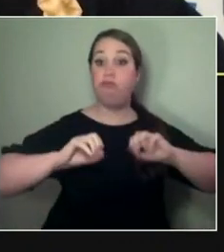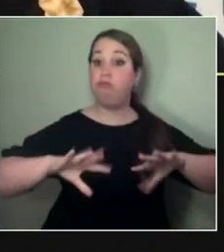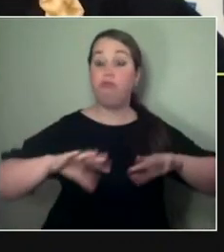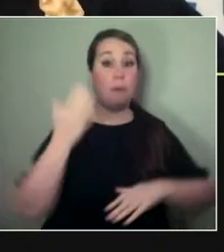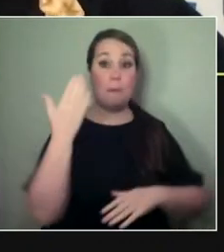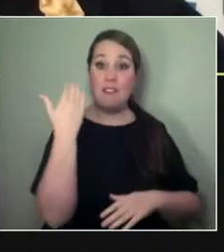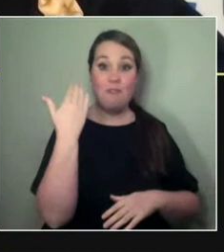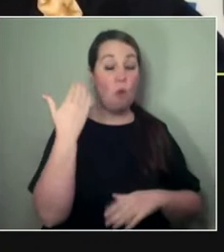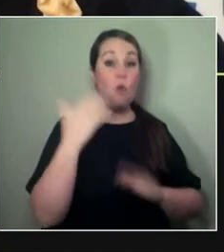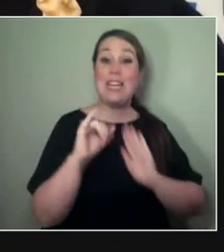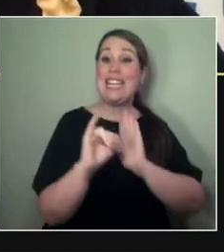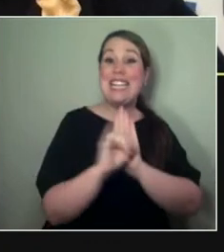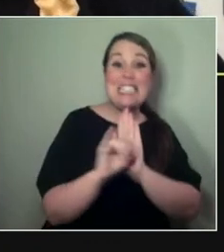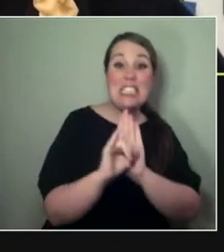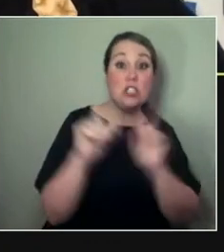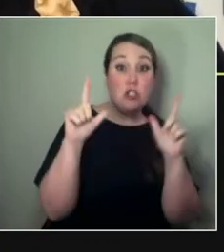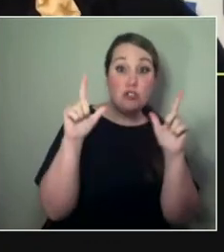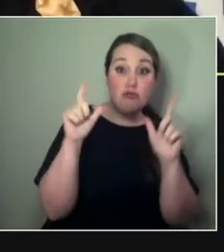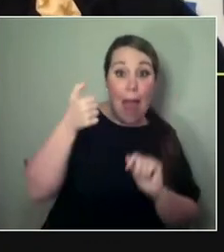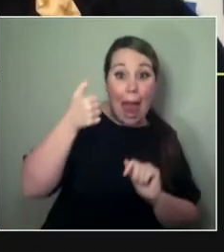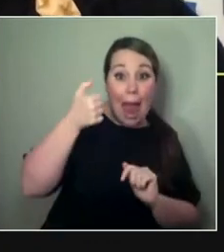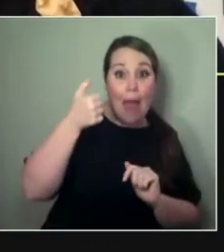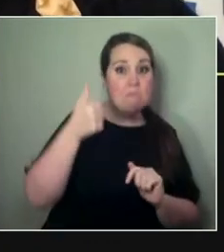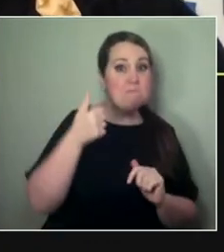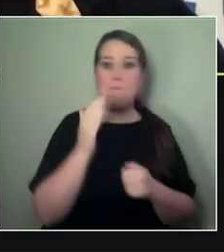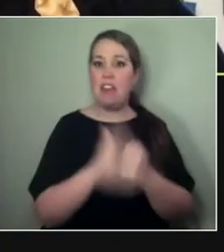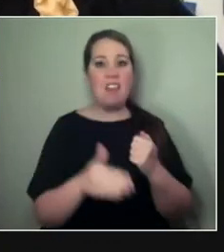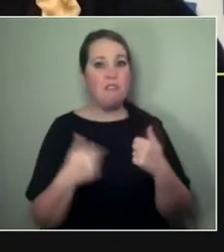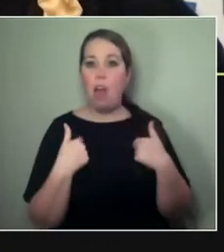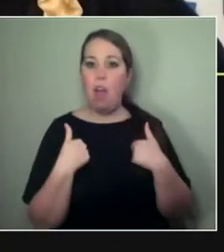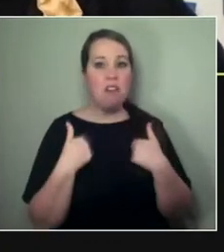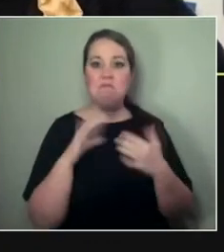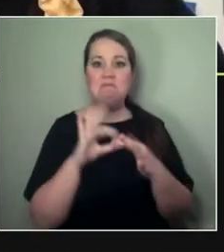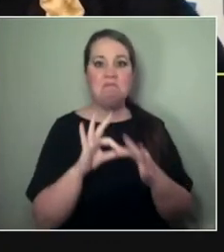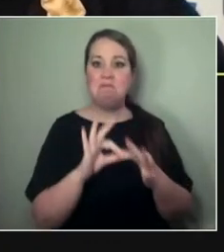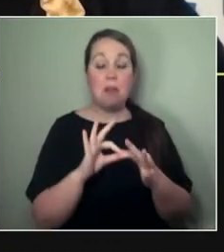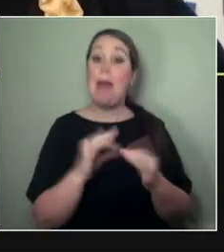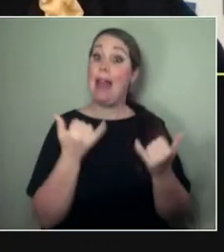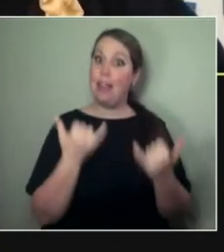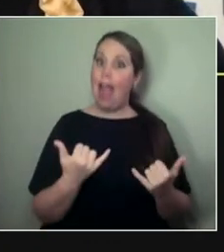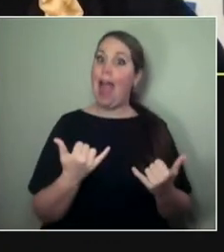to the degree that we do now. But I just feel like there's a lot more receptiveness